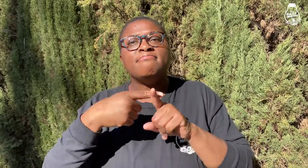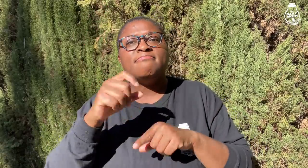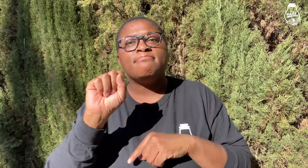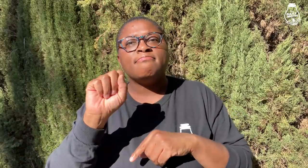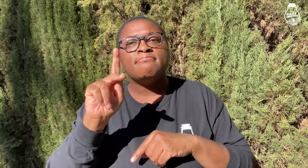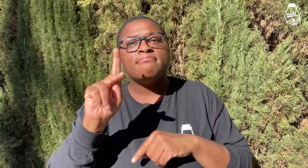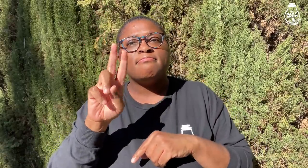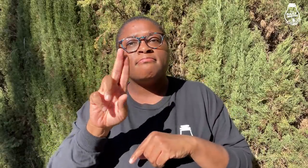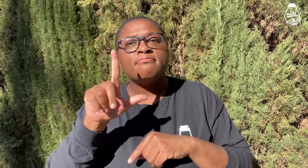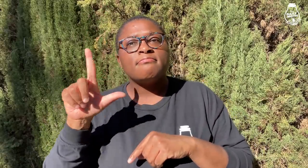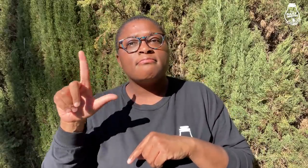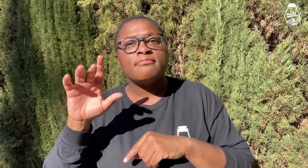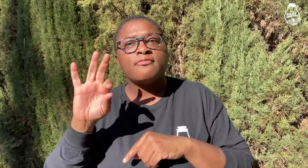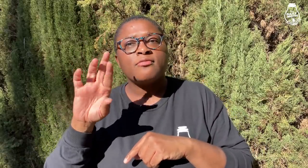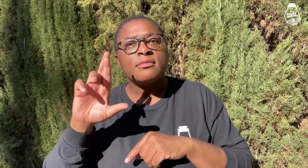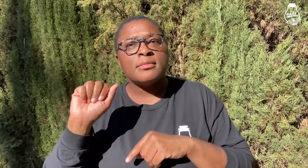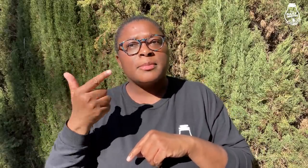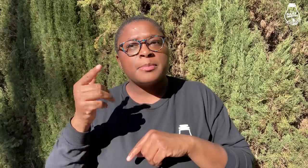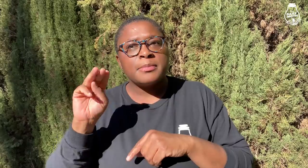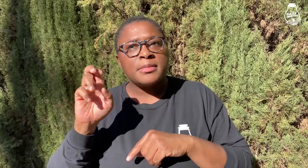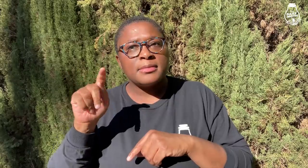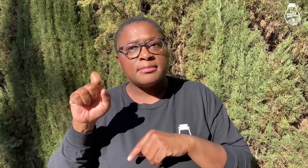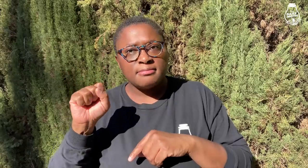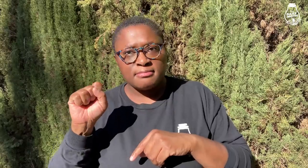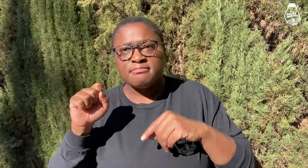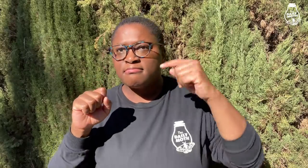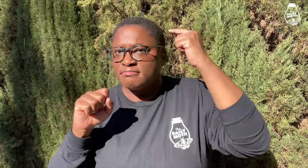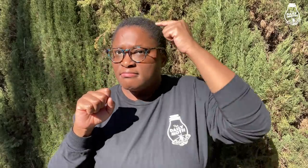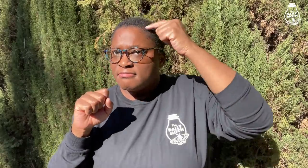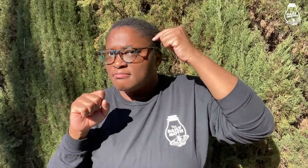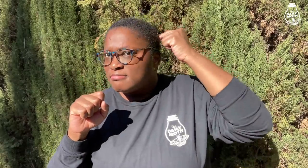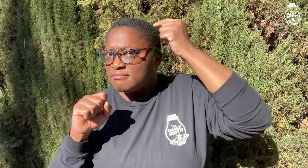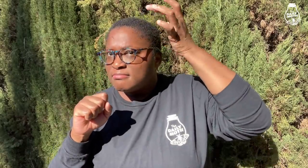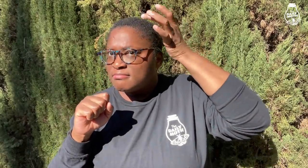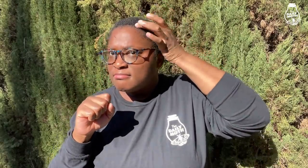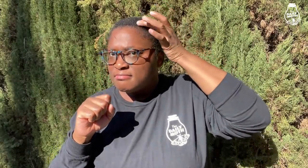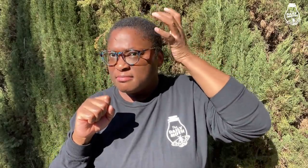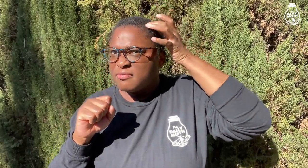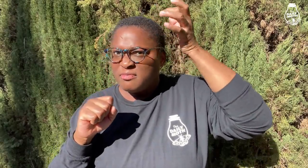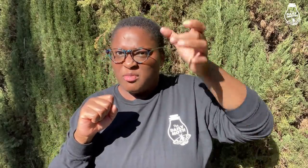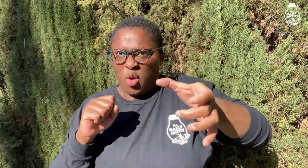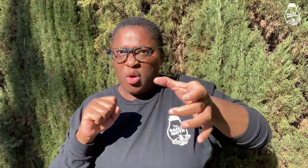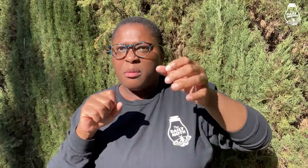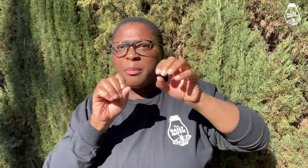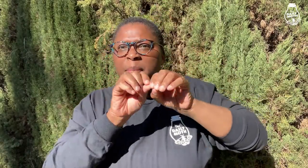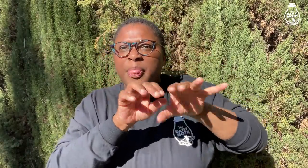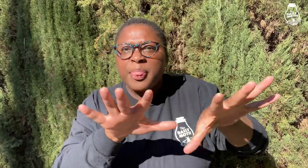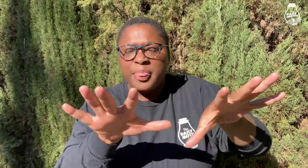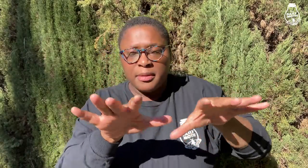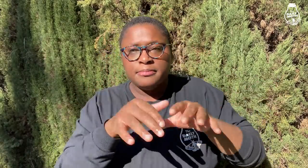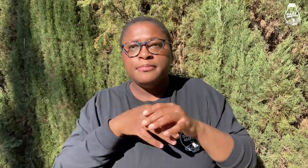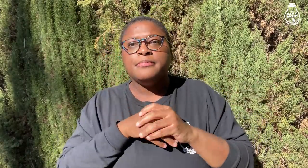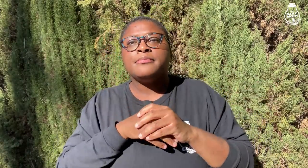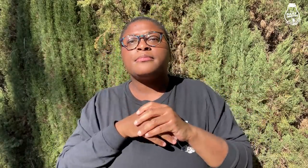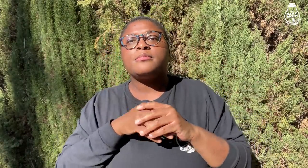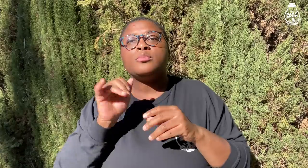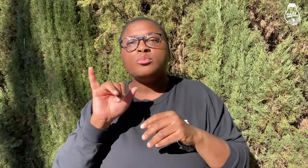skull fragments, probably from the hole in Grant’s skull.